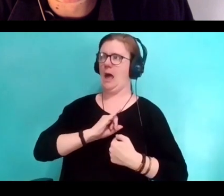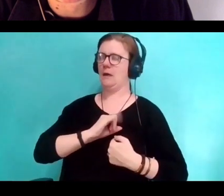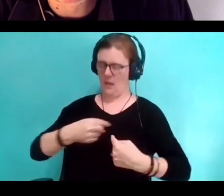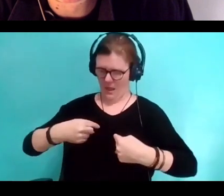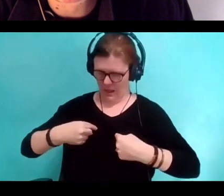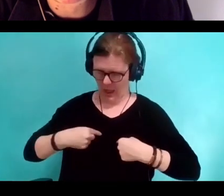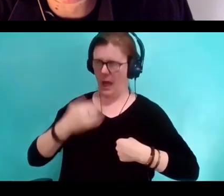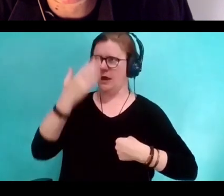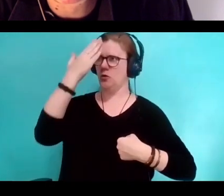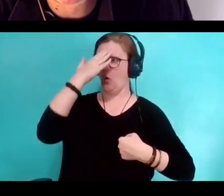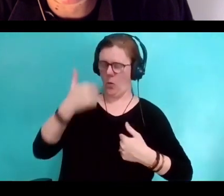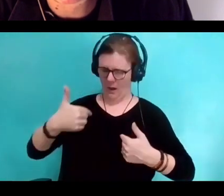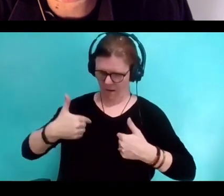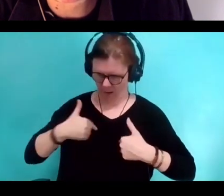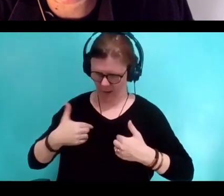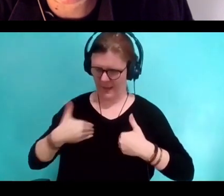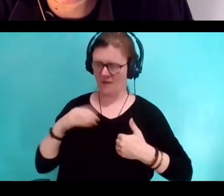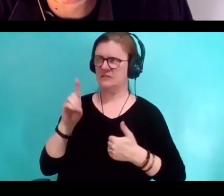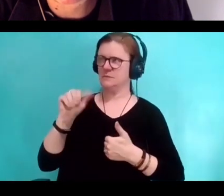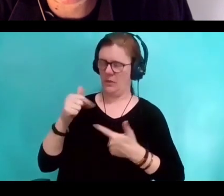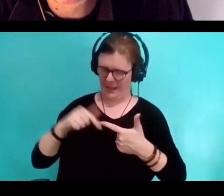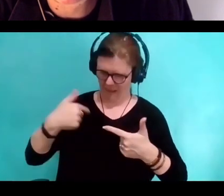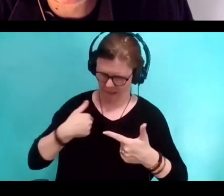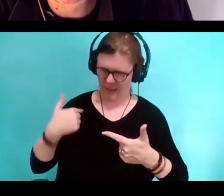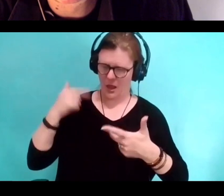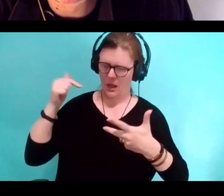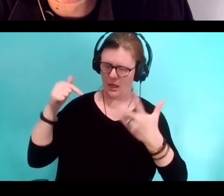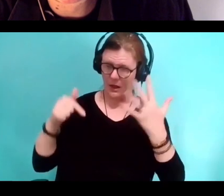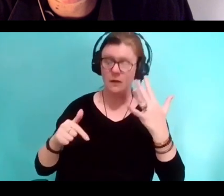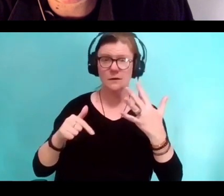I think it can be very hard and also really,